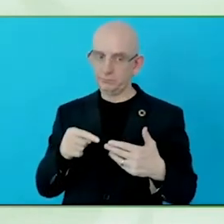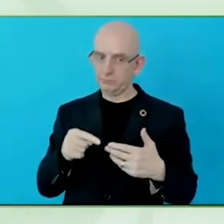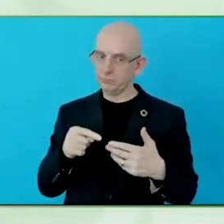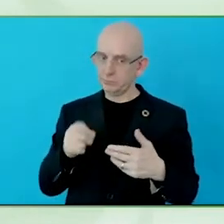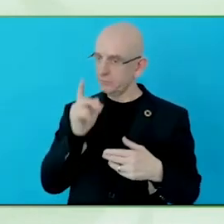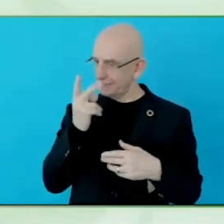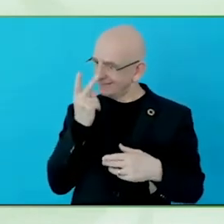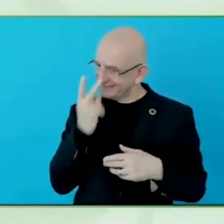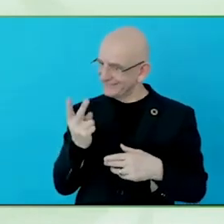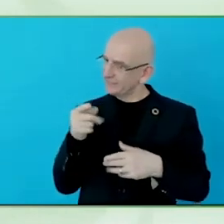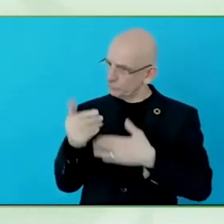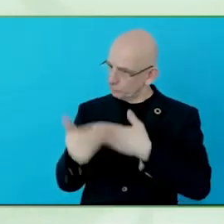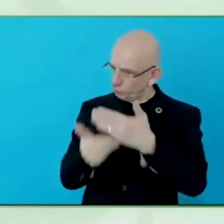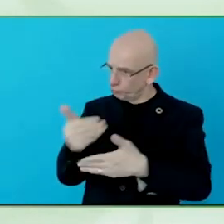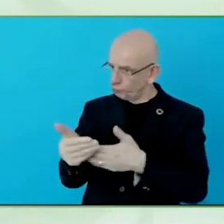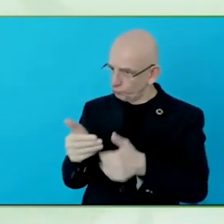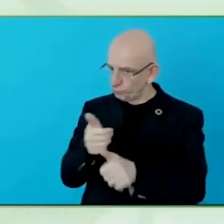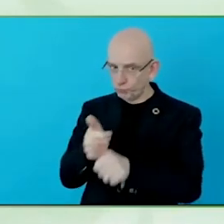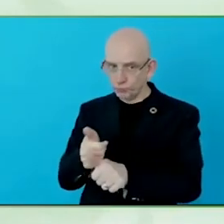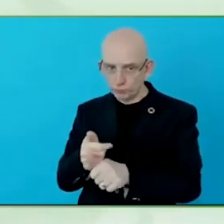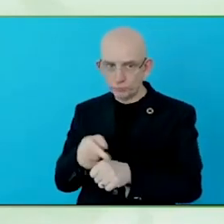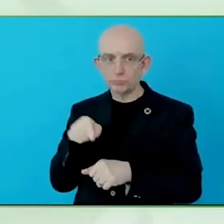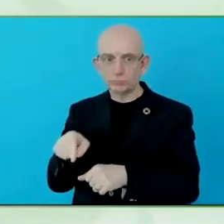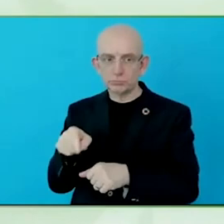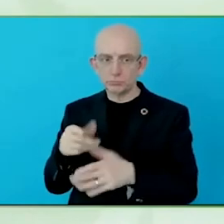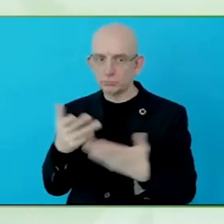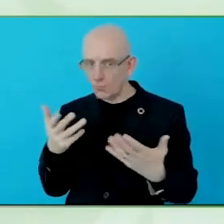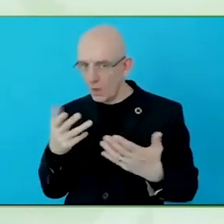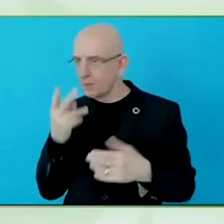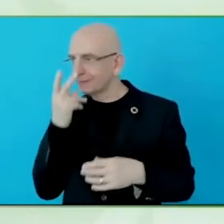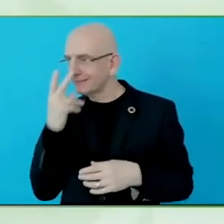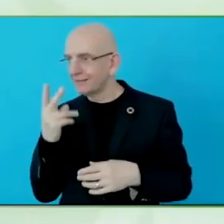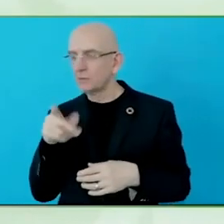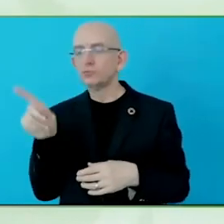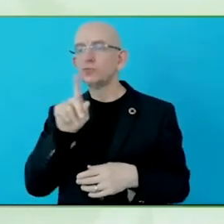comes together with development of digital skills.